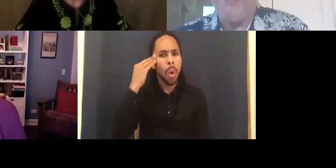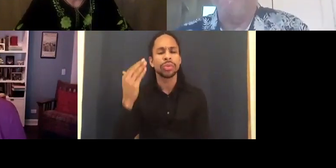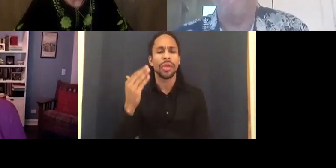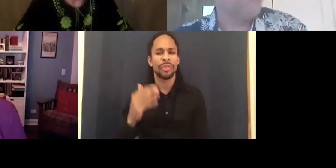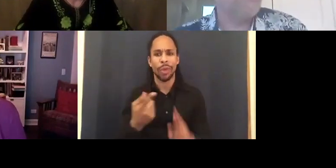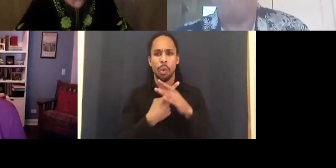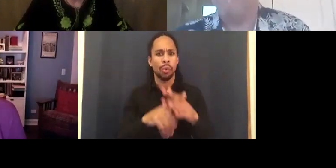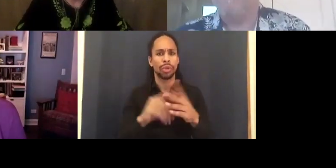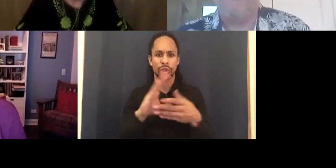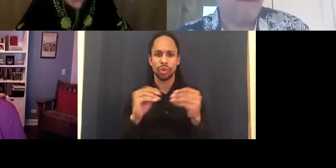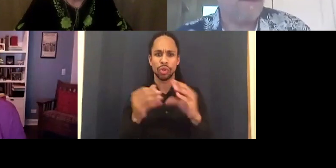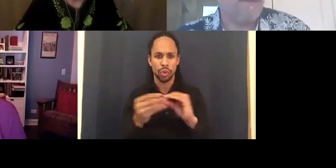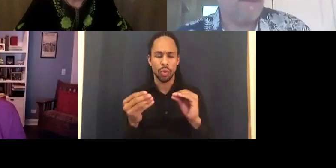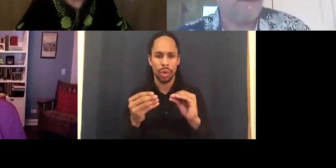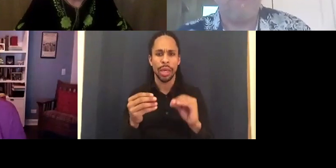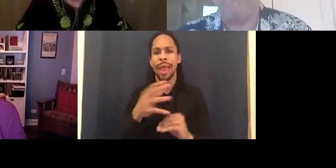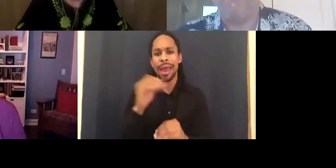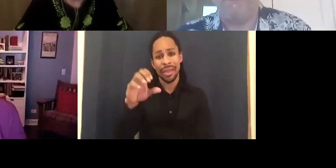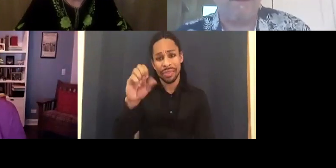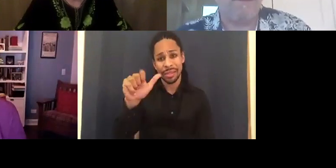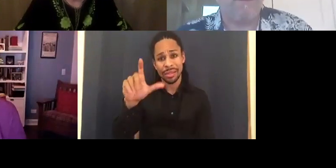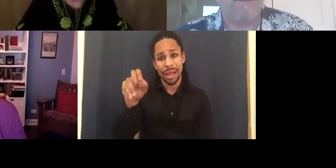The salon process comes out of that.